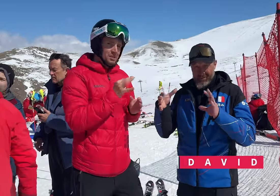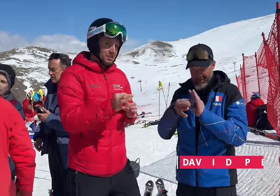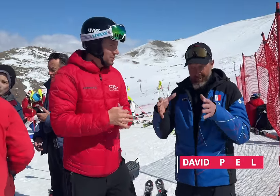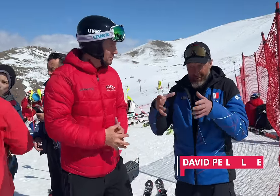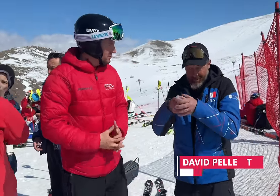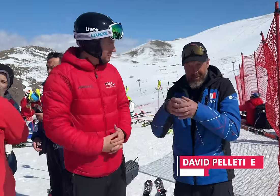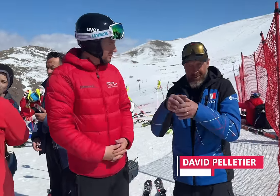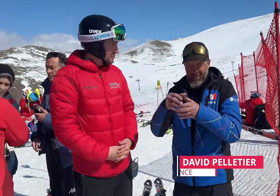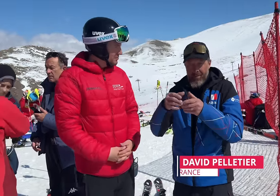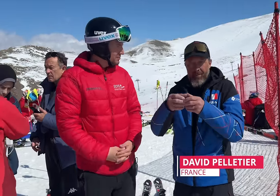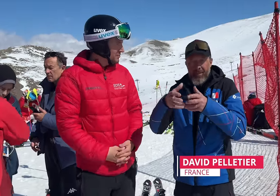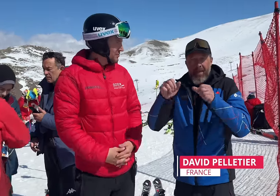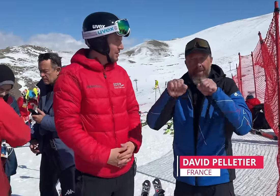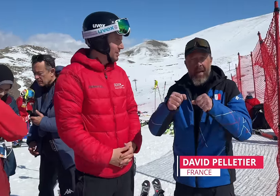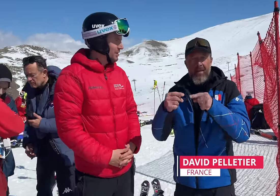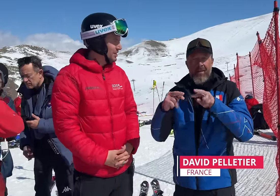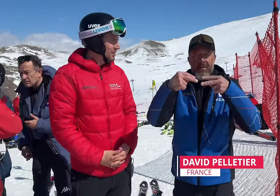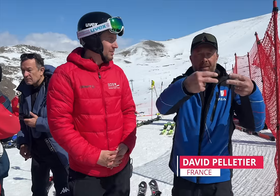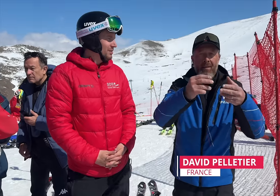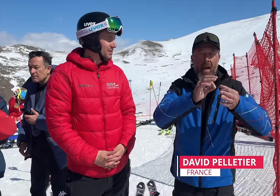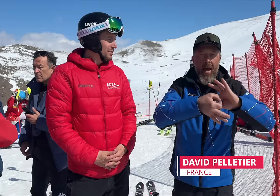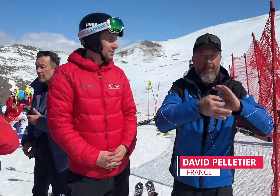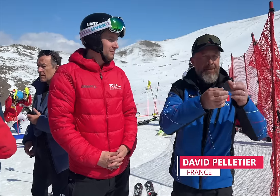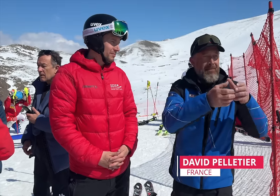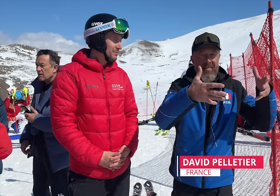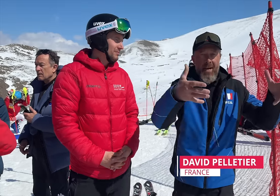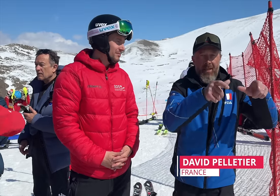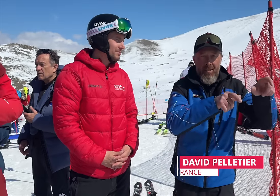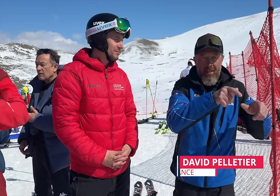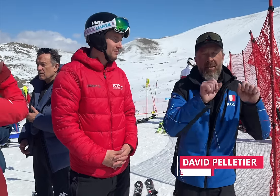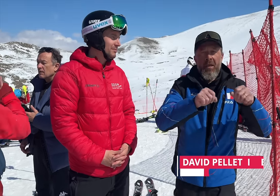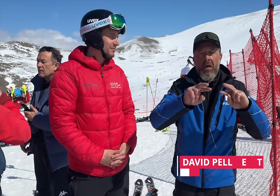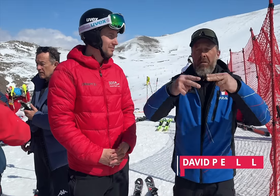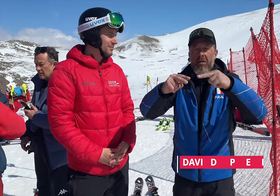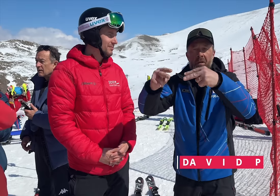[David]: It is important to come together to expand and hopefully